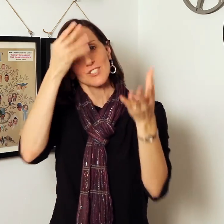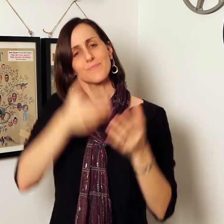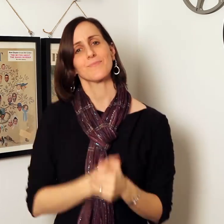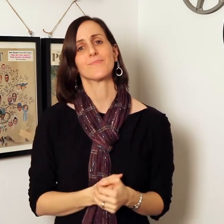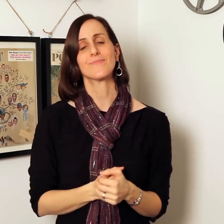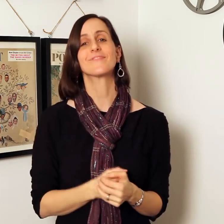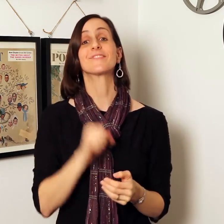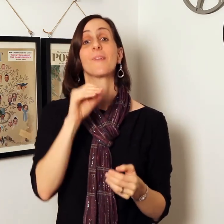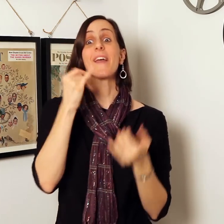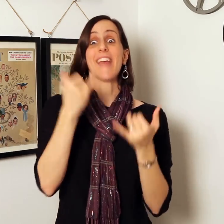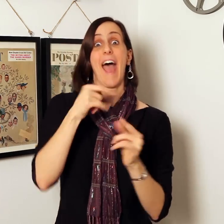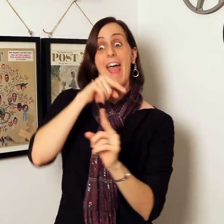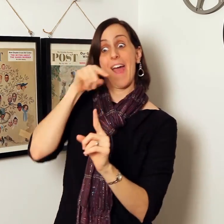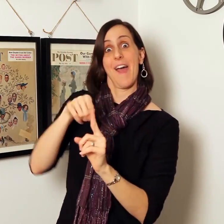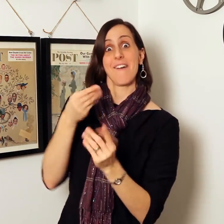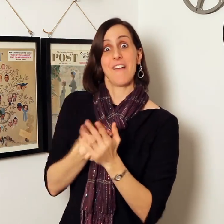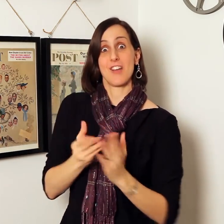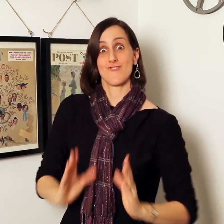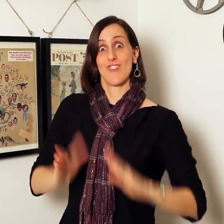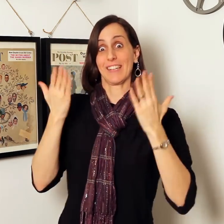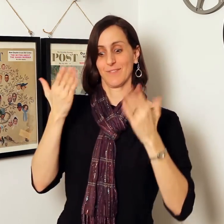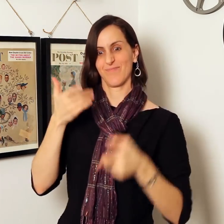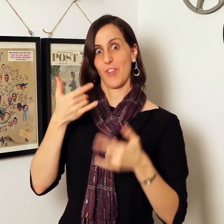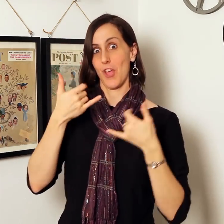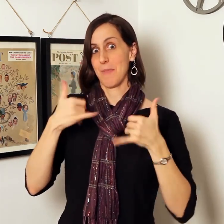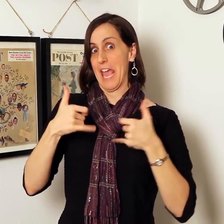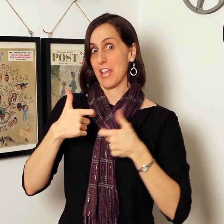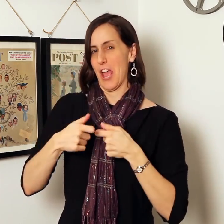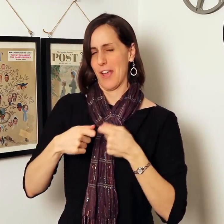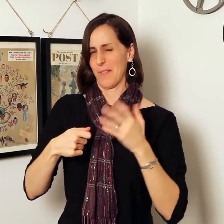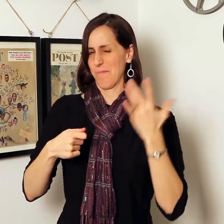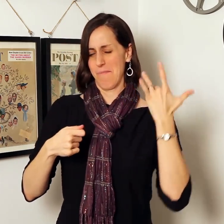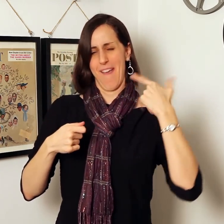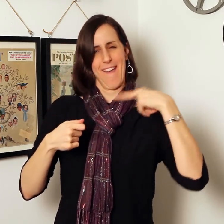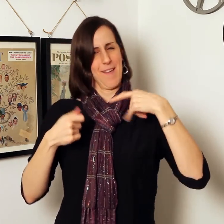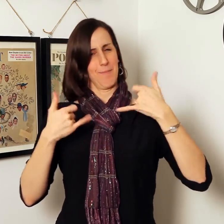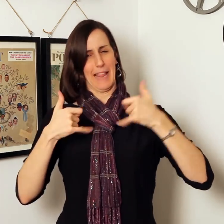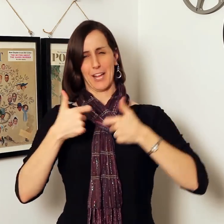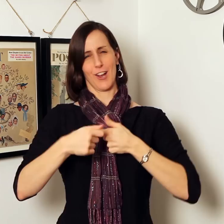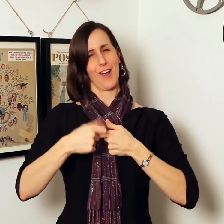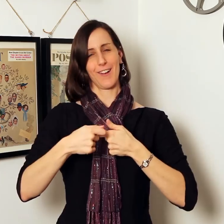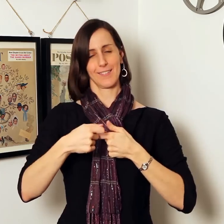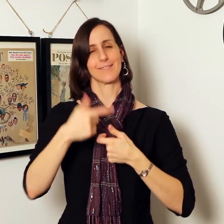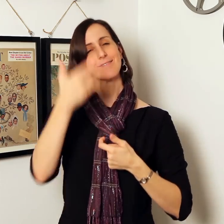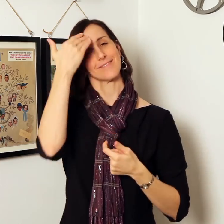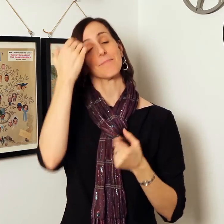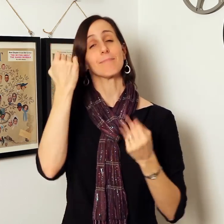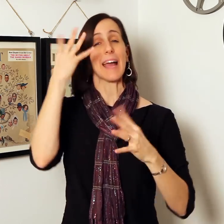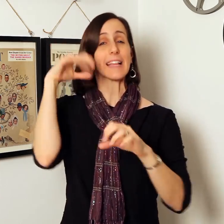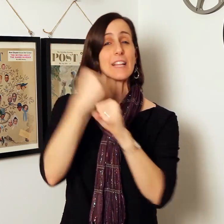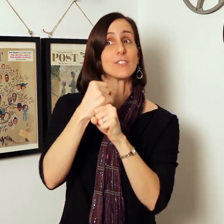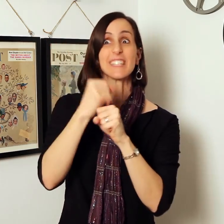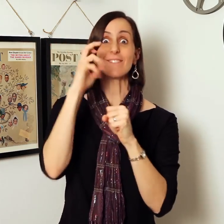So, back to the playing cards, what made us pick playing cards? For many years and nowadays,